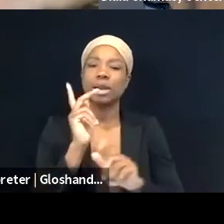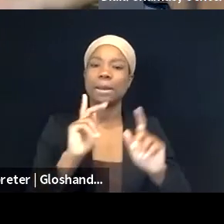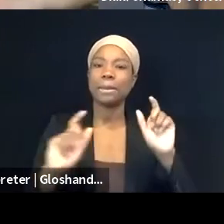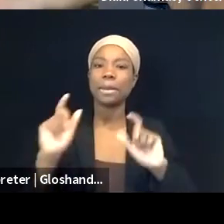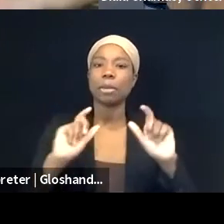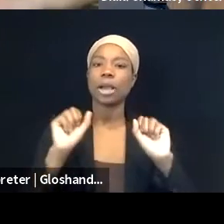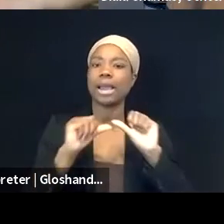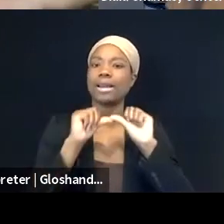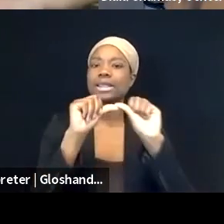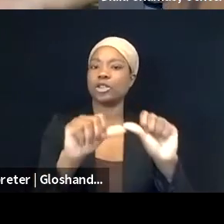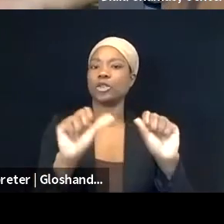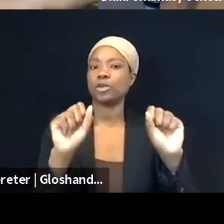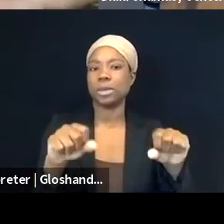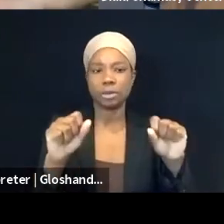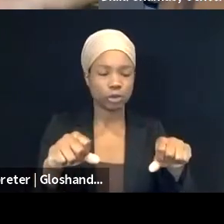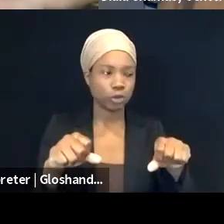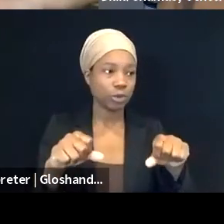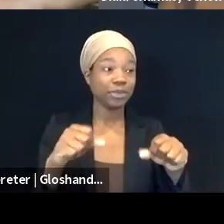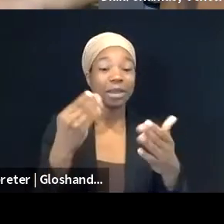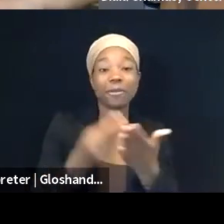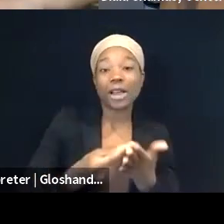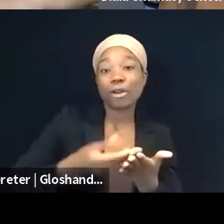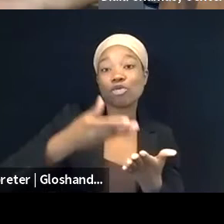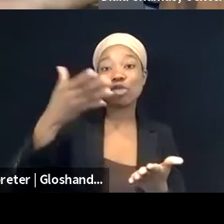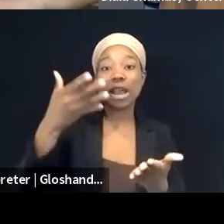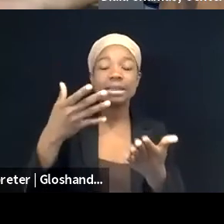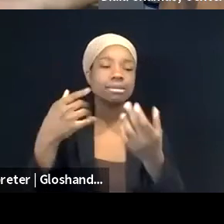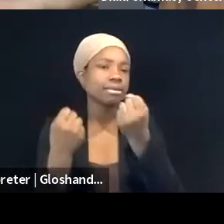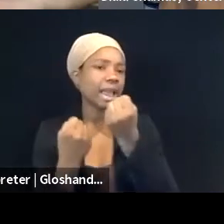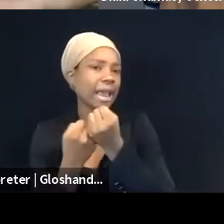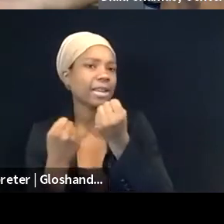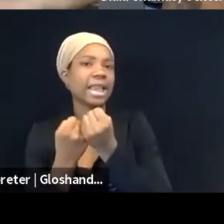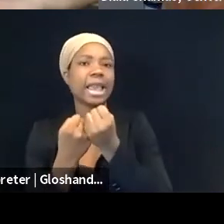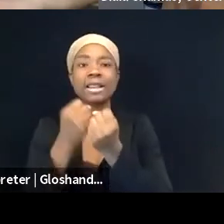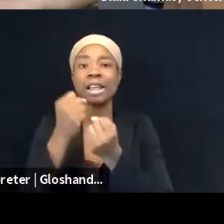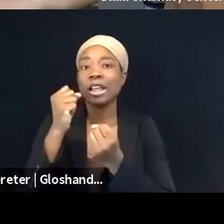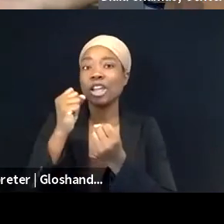whether it's fundraise or advocate or travel and do the things that they want to be doing,